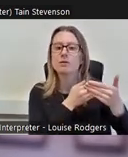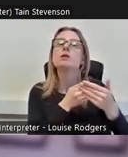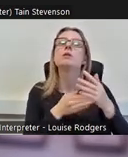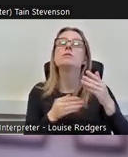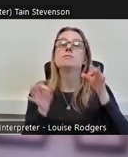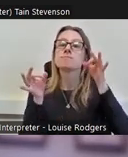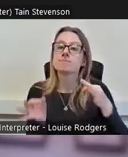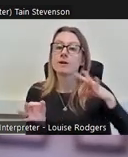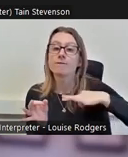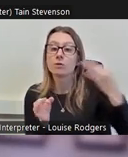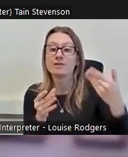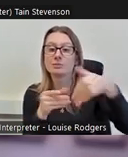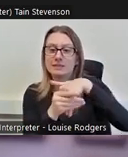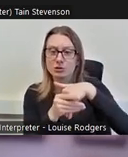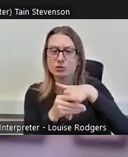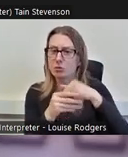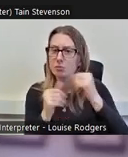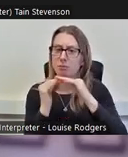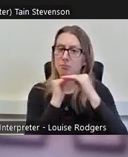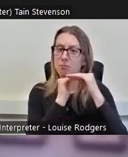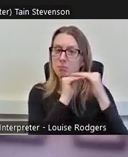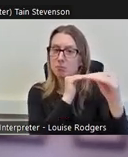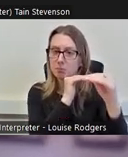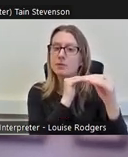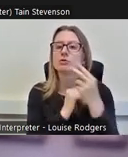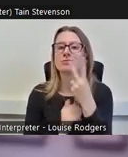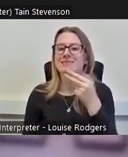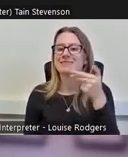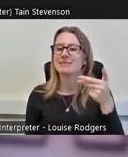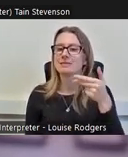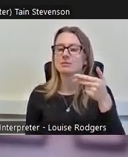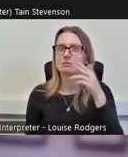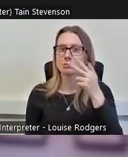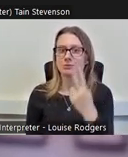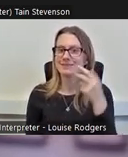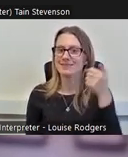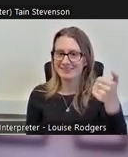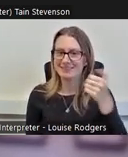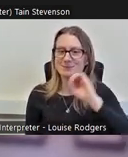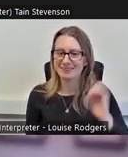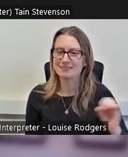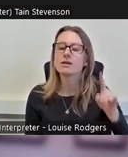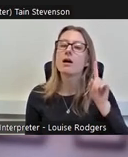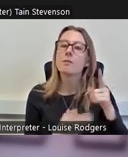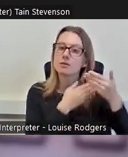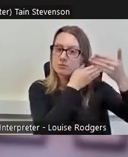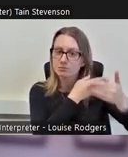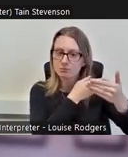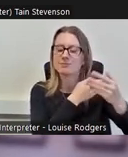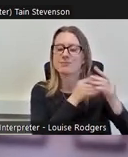has remained static at 26% but during the same periods the percentage